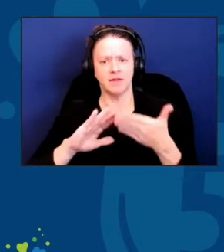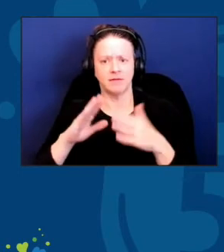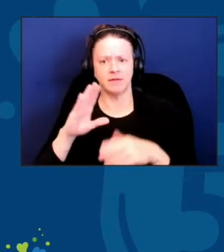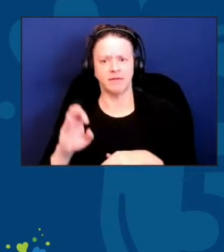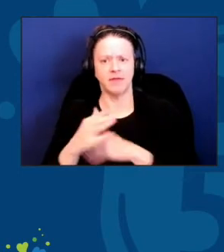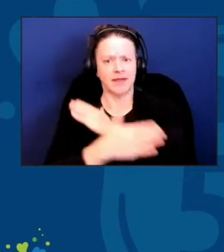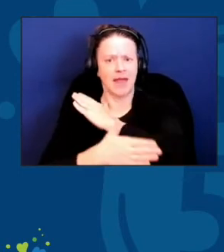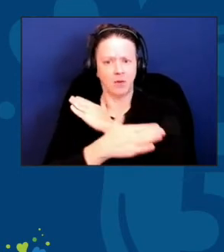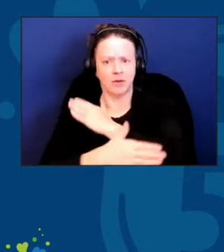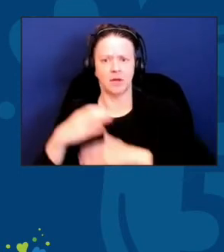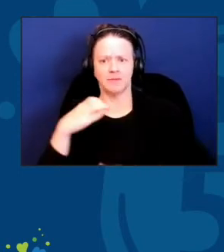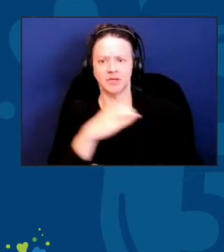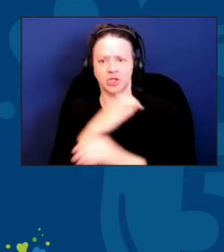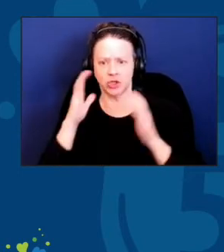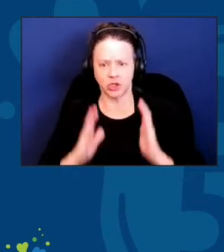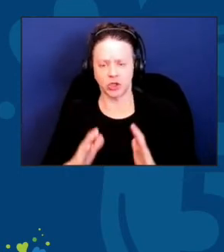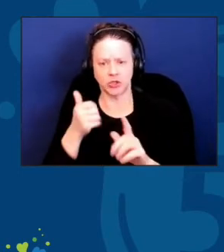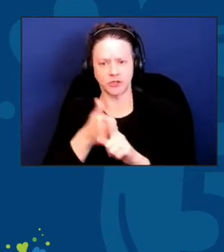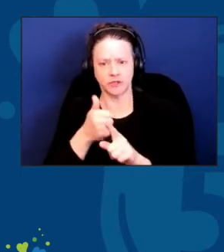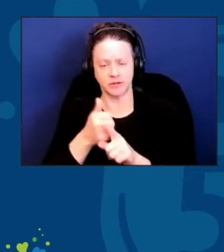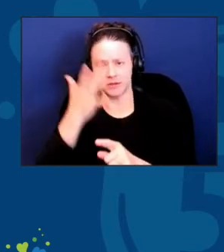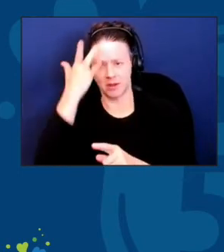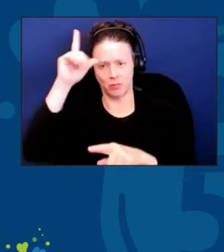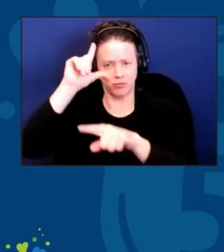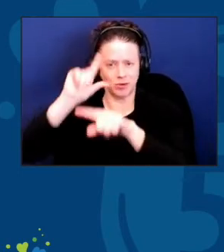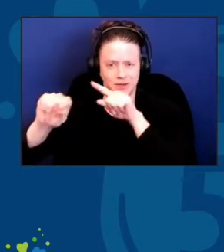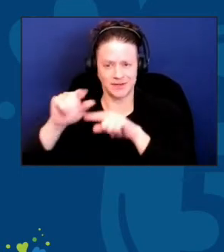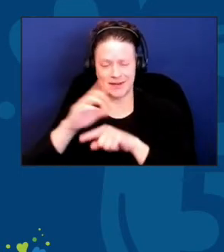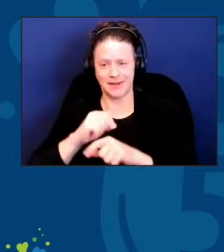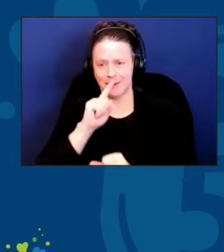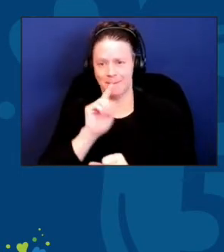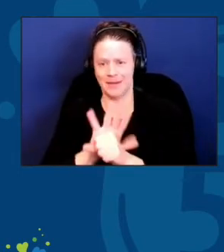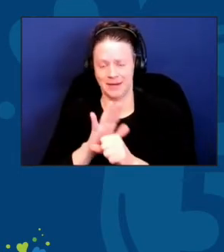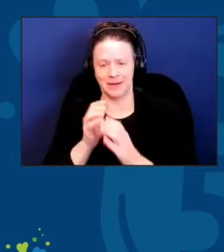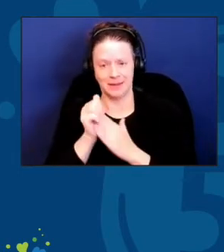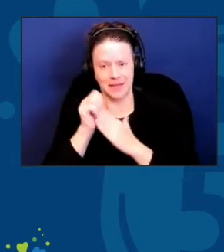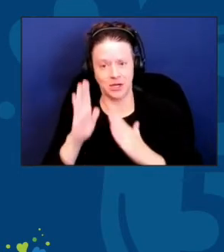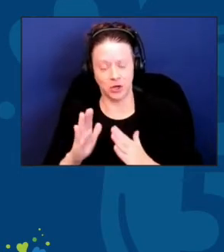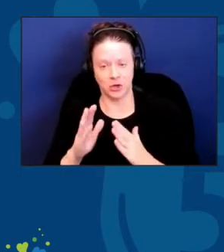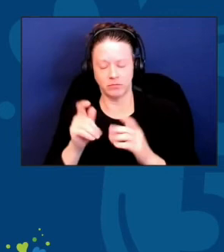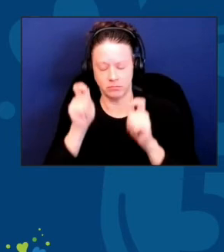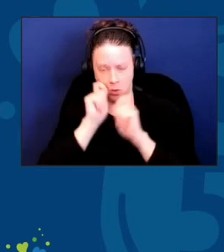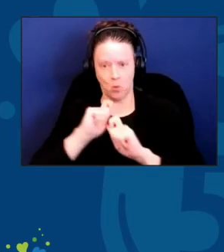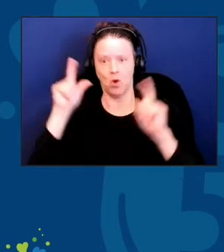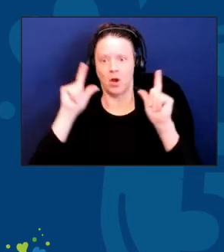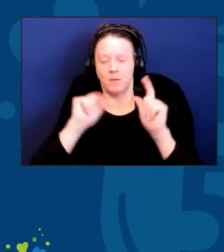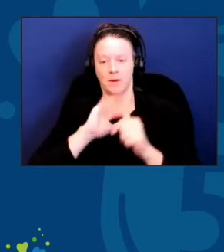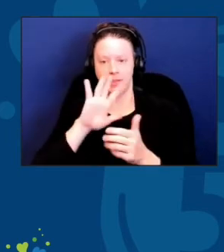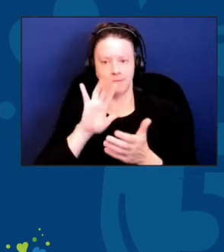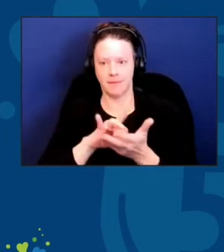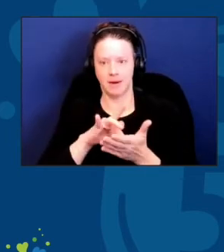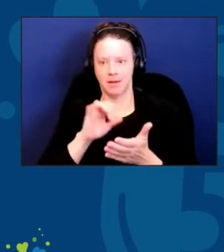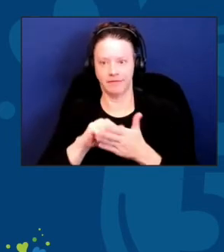a brilliant and committed leader woke up in the middle of the first week of lockdown